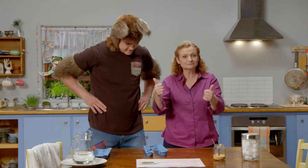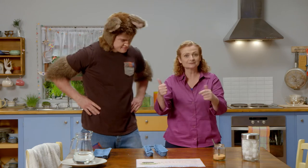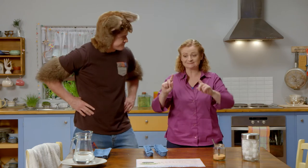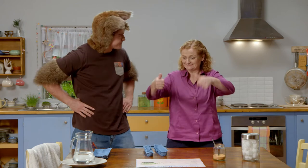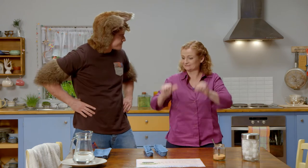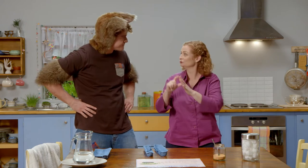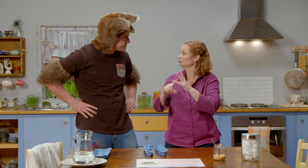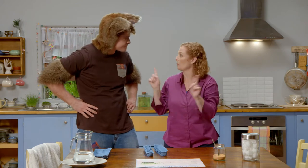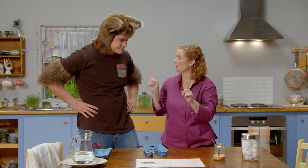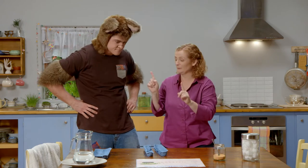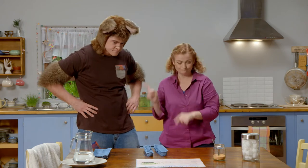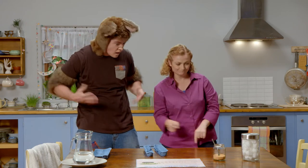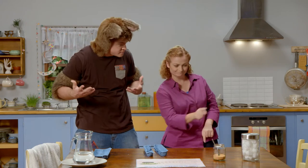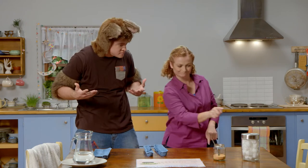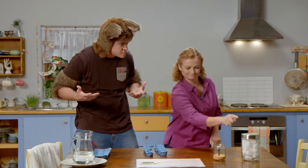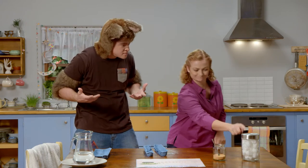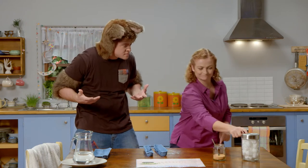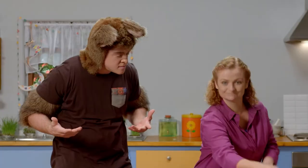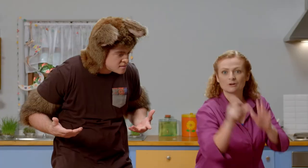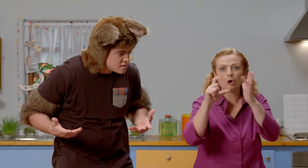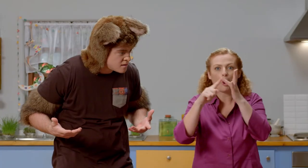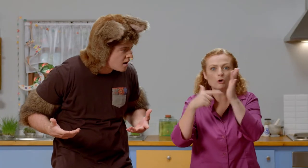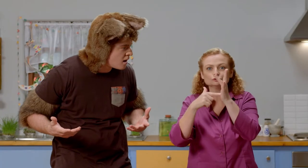Now, now we need to get the cotton wool …